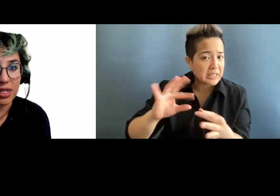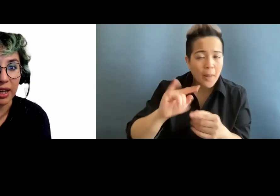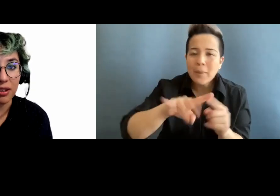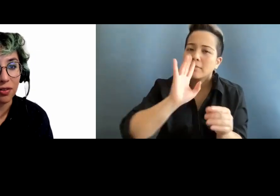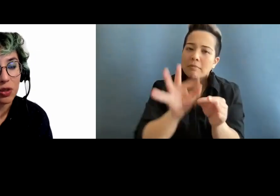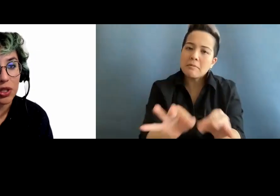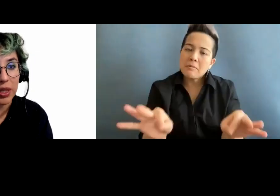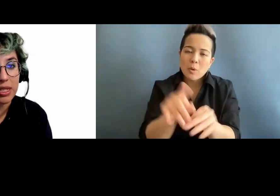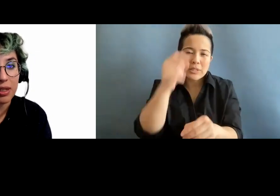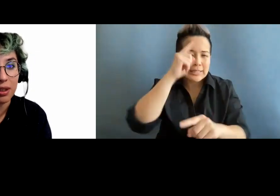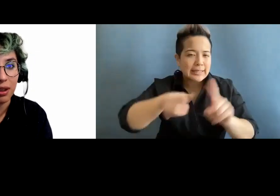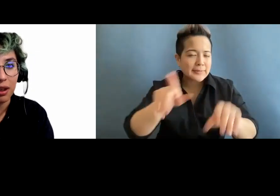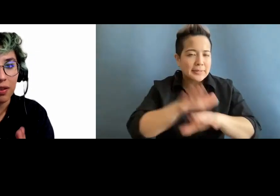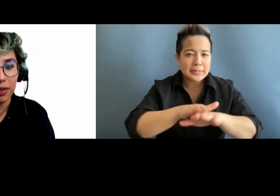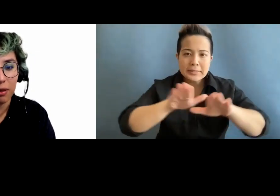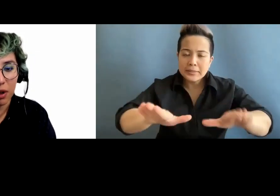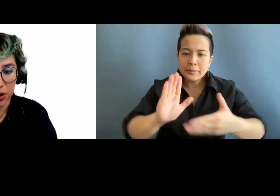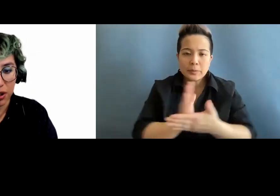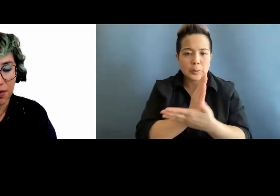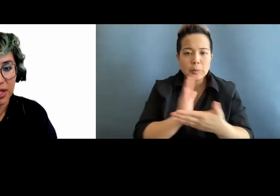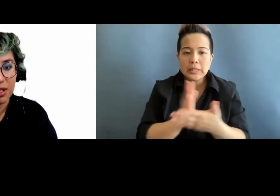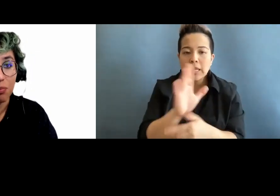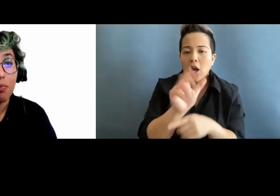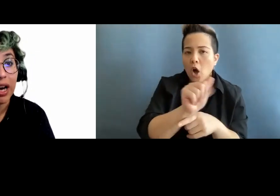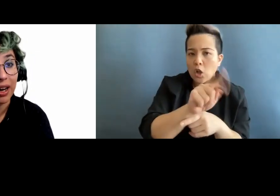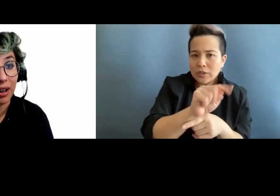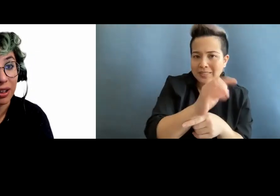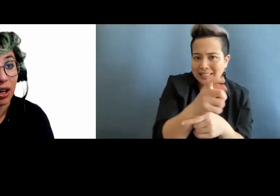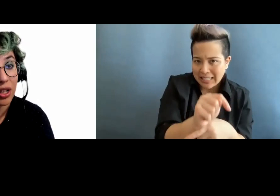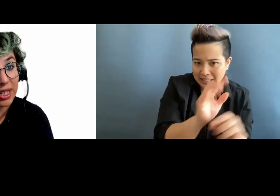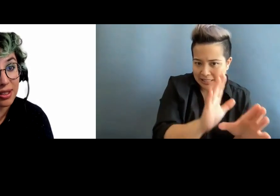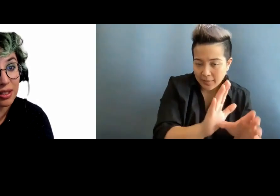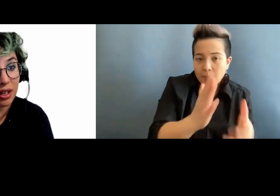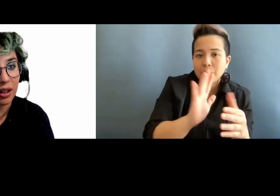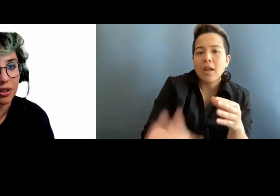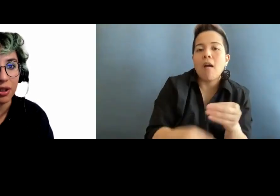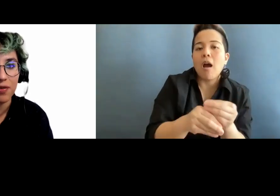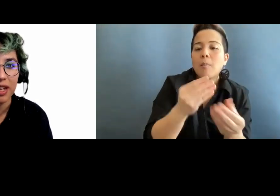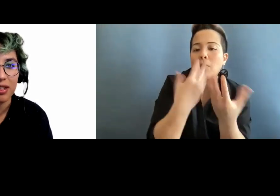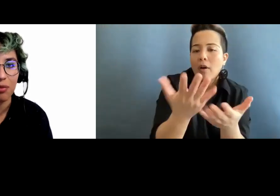understand the difference between alternative text that might add context and alternative text that